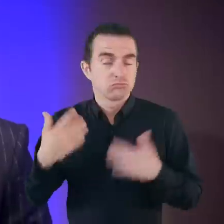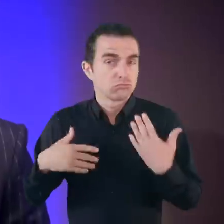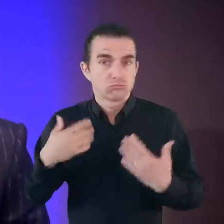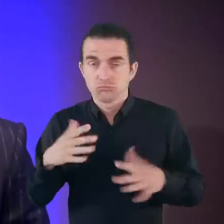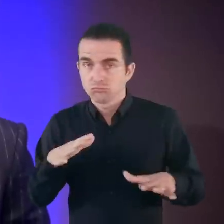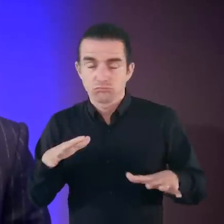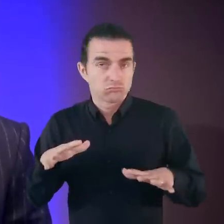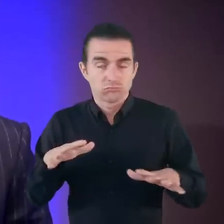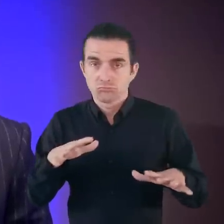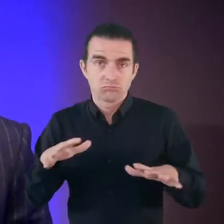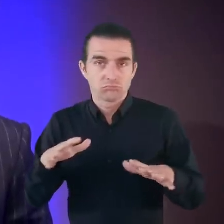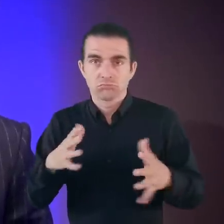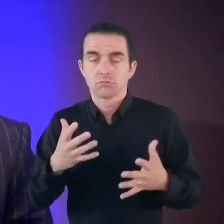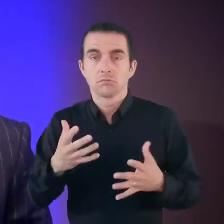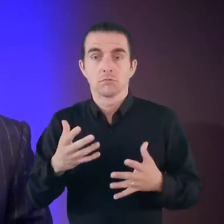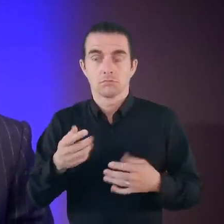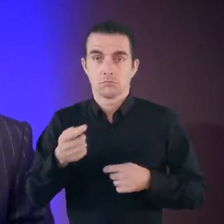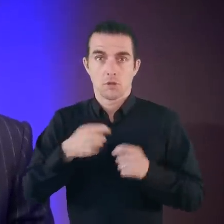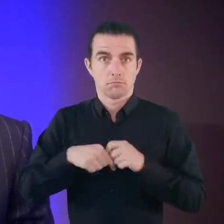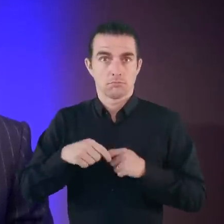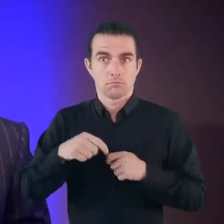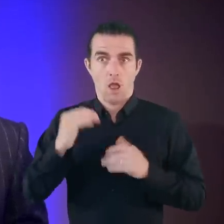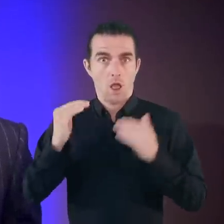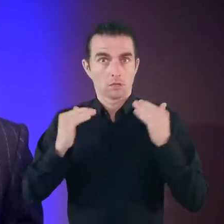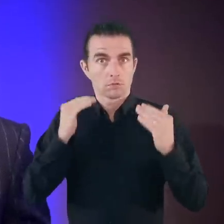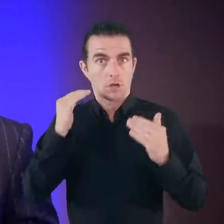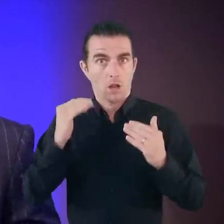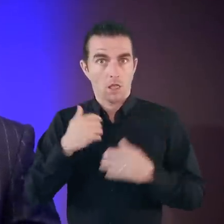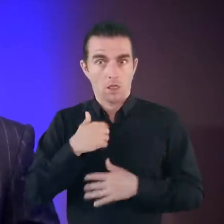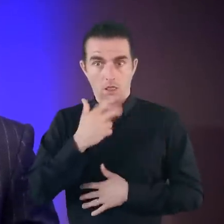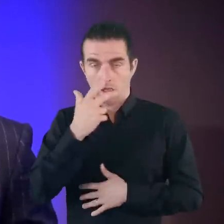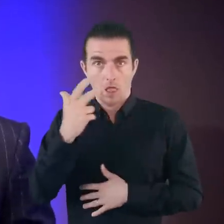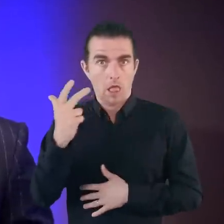Adolescence into teenagehood, and I’ve become an adult. I’m 18 years of age,